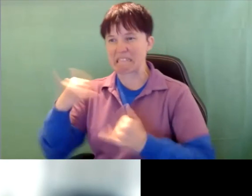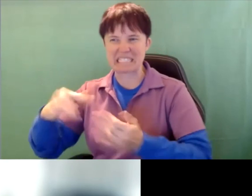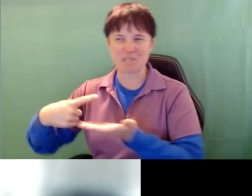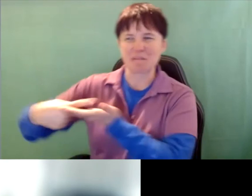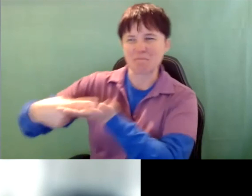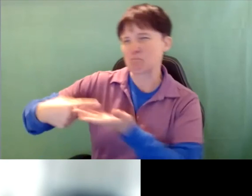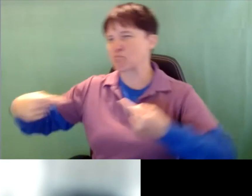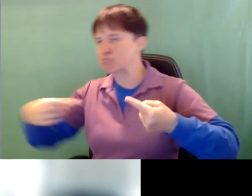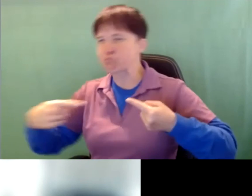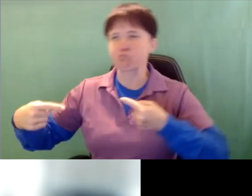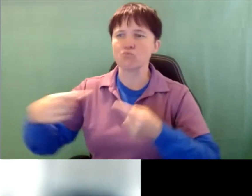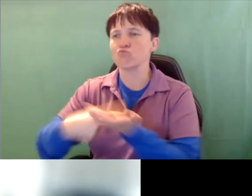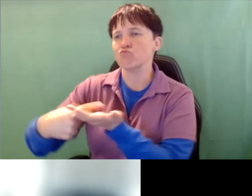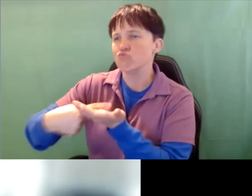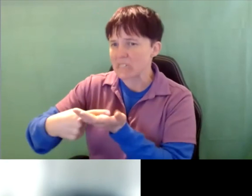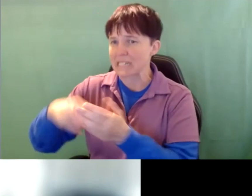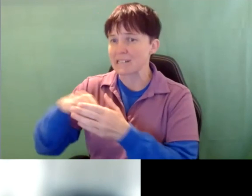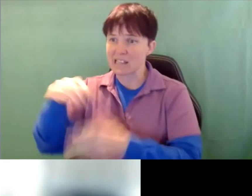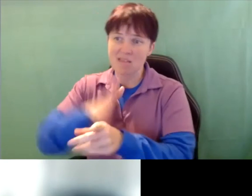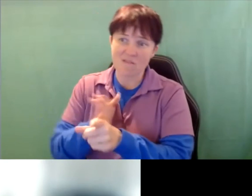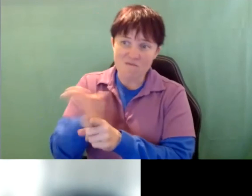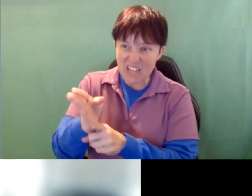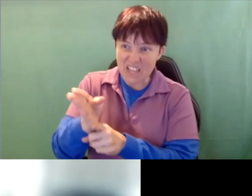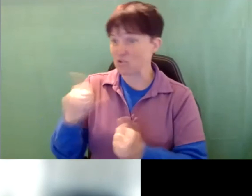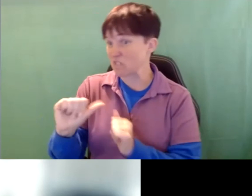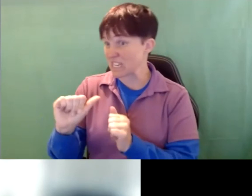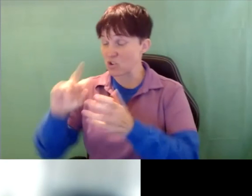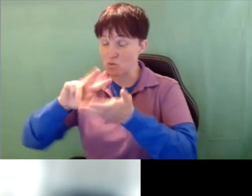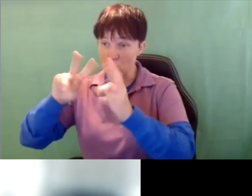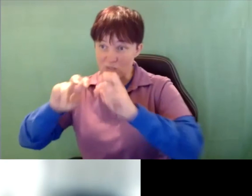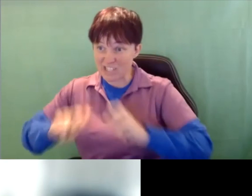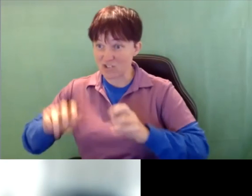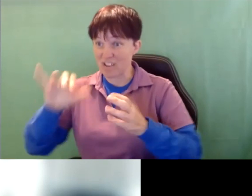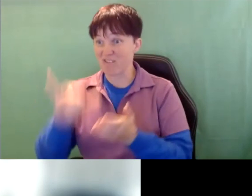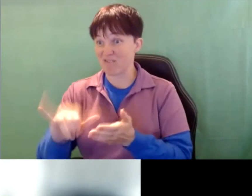Let’s just say this, is there any research that shows that an interpreter, higher education